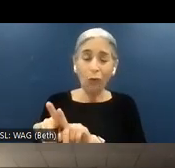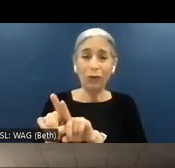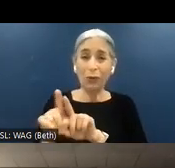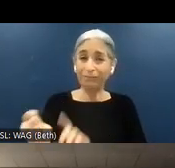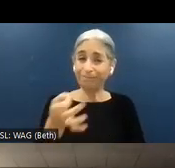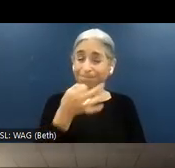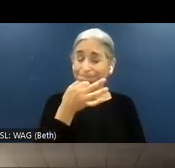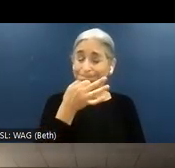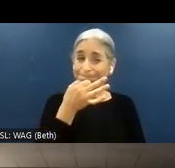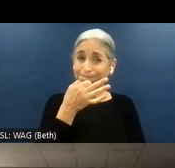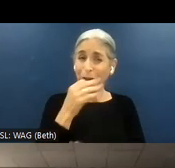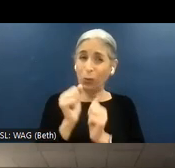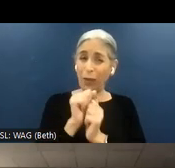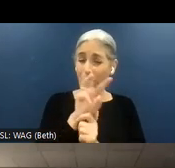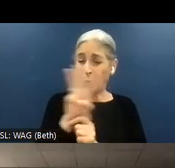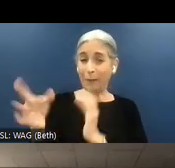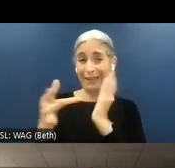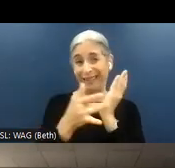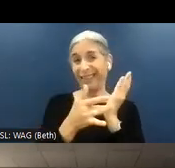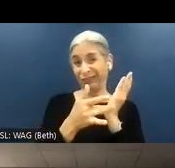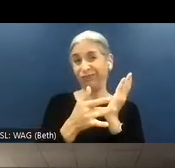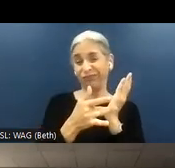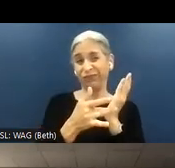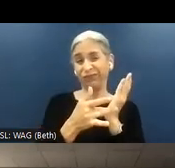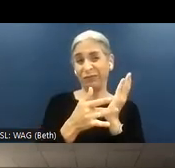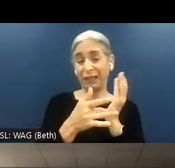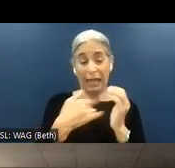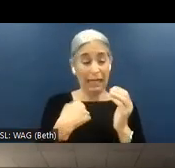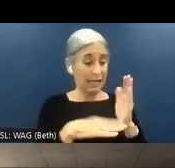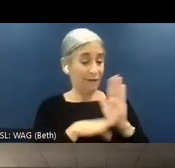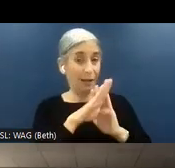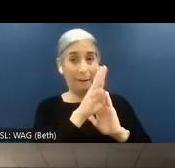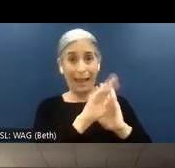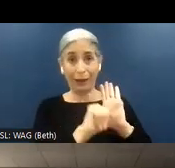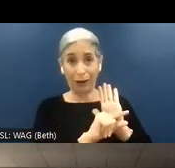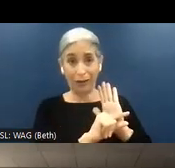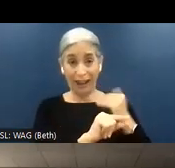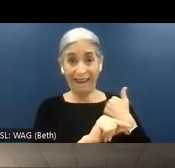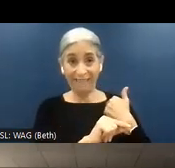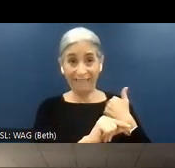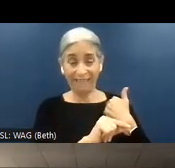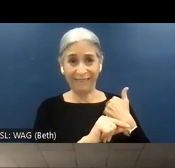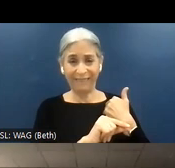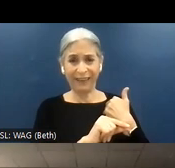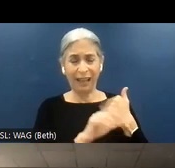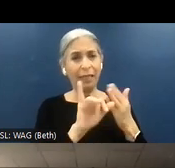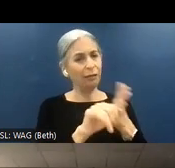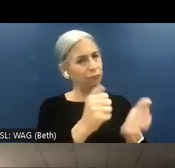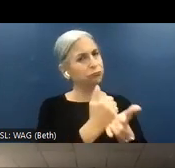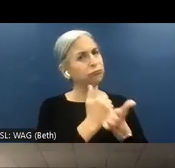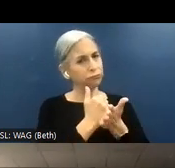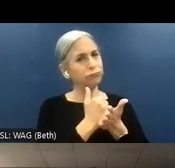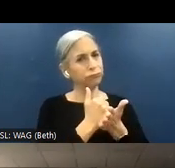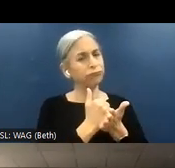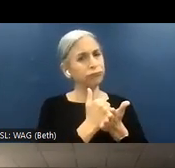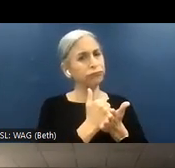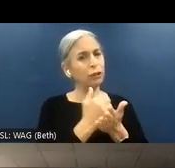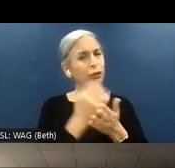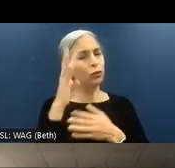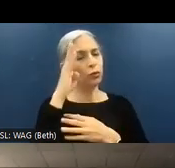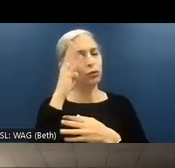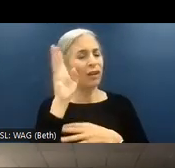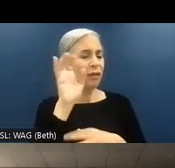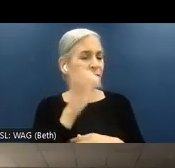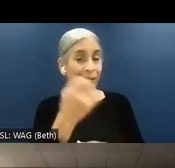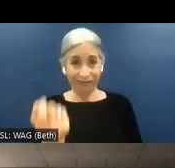in Web technology. So have a development background. That helps a lot. Just creating that understanding